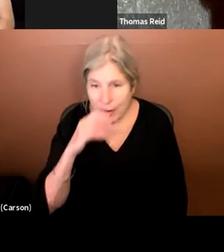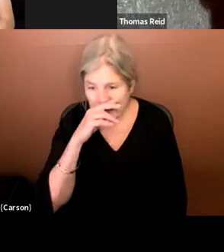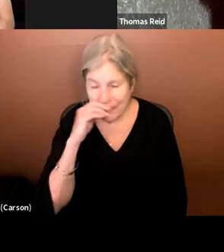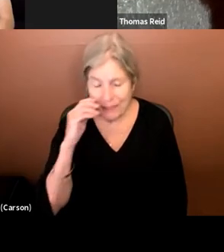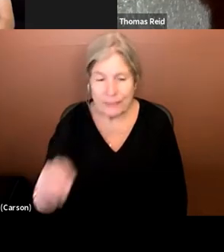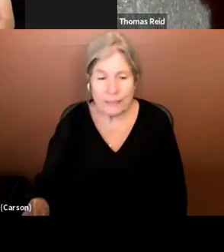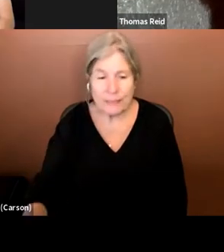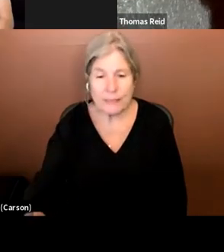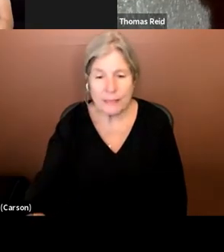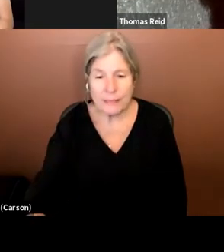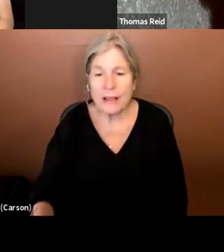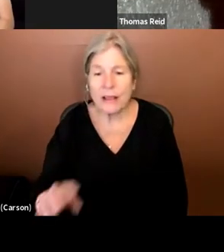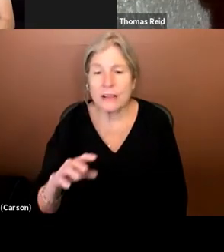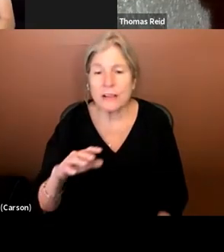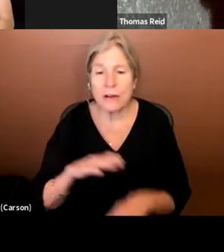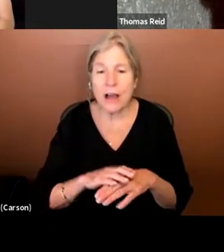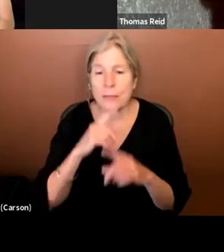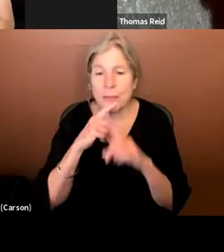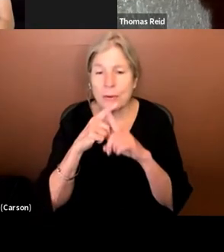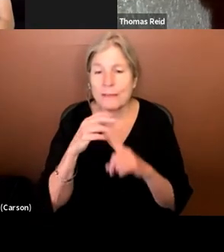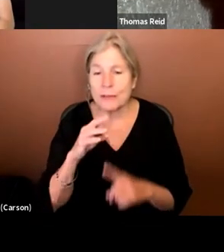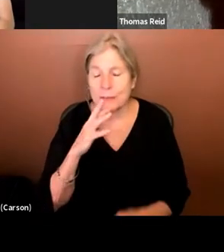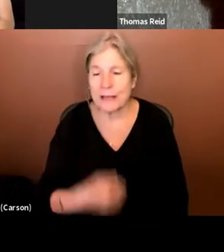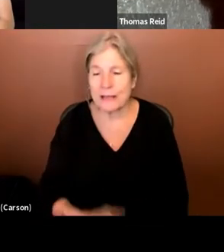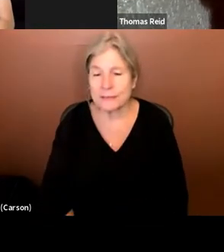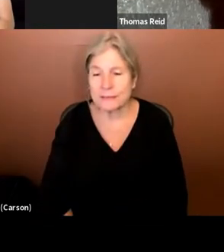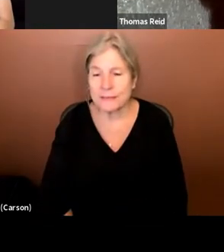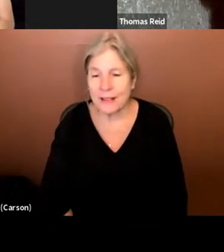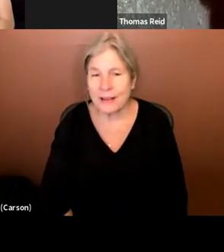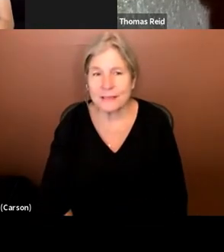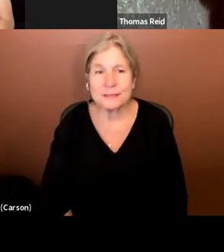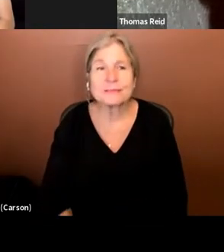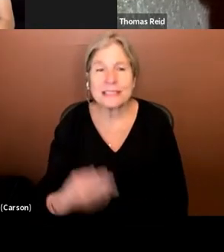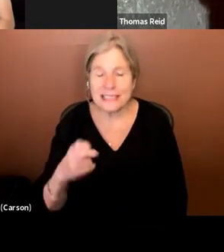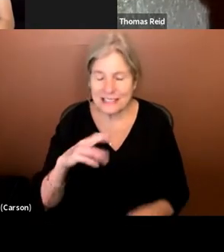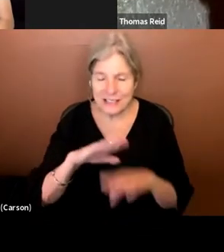You're on mute if you are speaking. Emily Beitiks: He's unmuted now. Go ahead, Rick